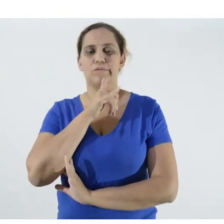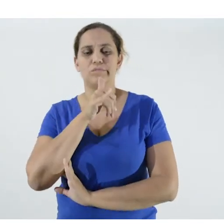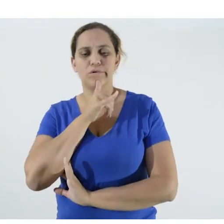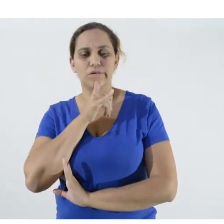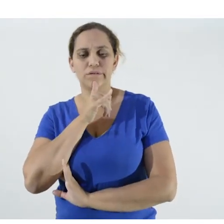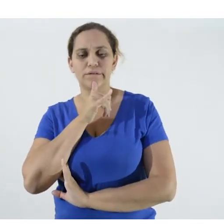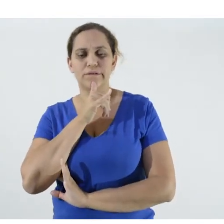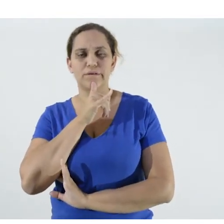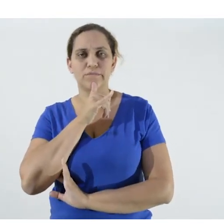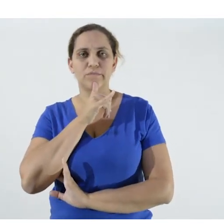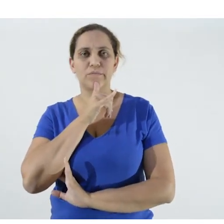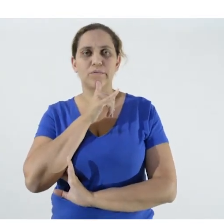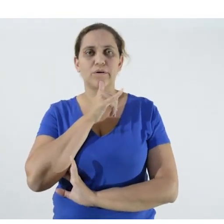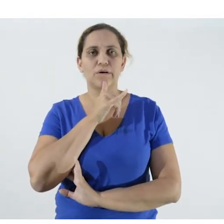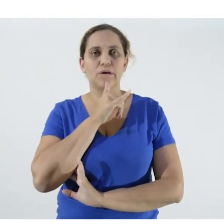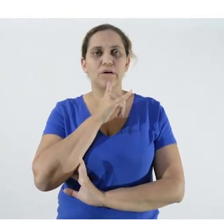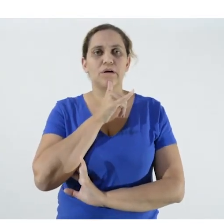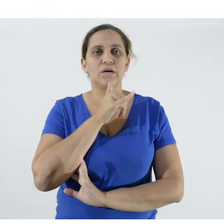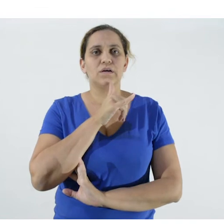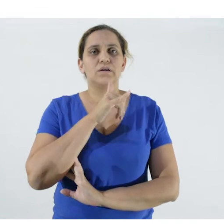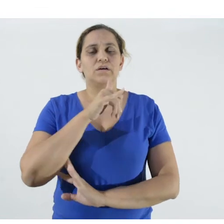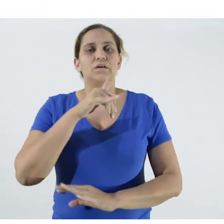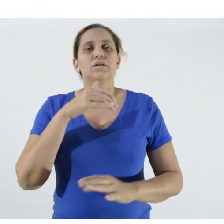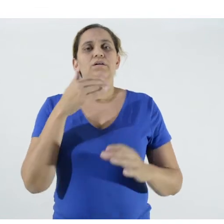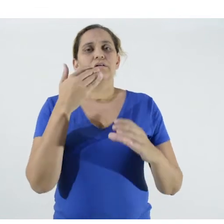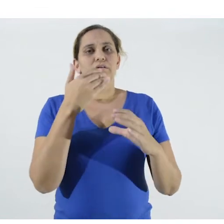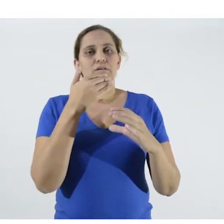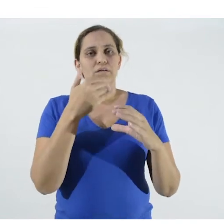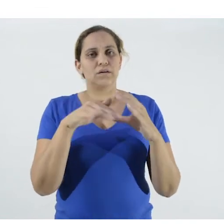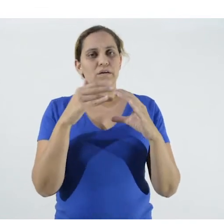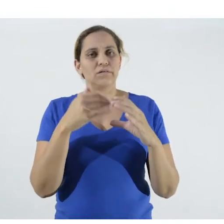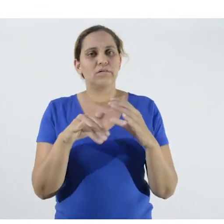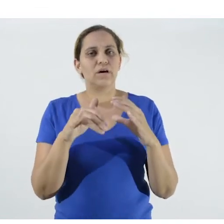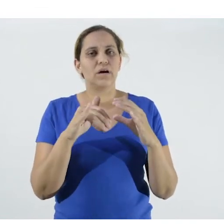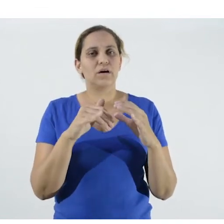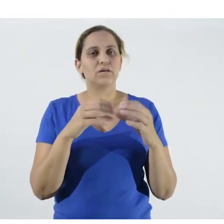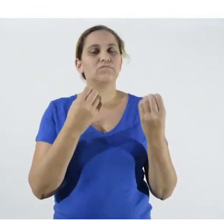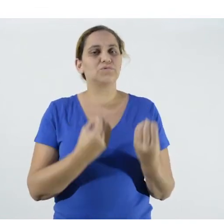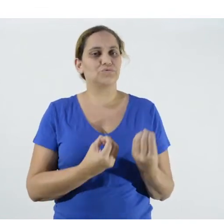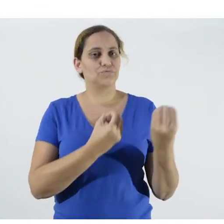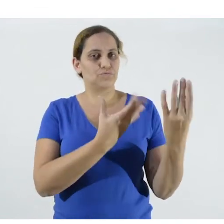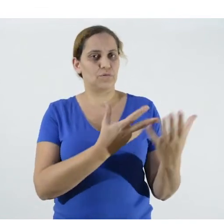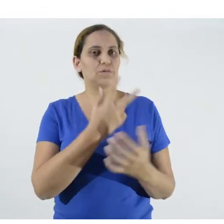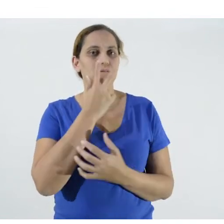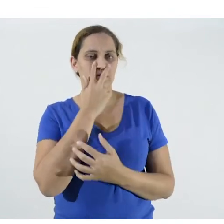for example, on the left, information similar to that